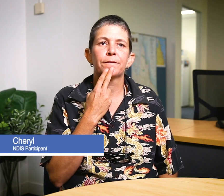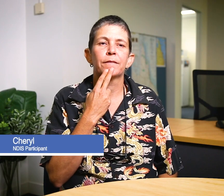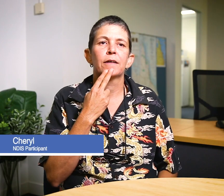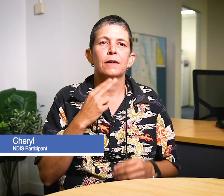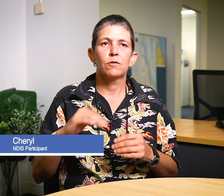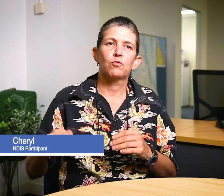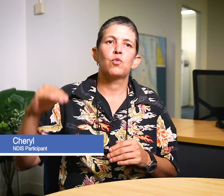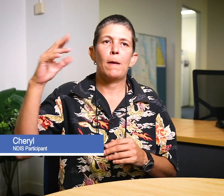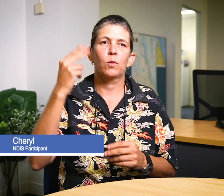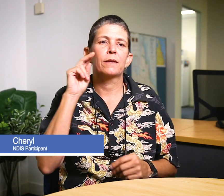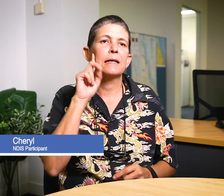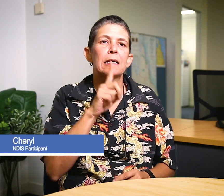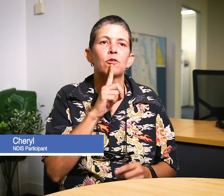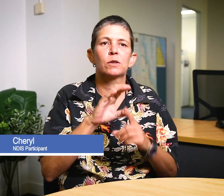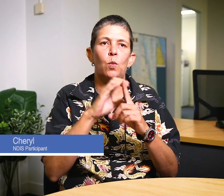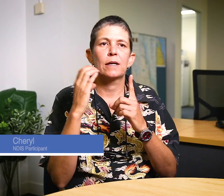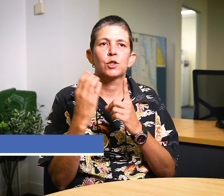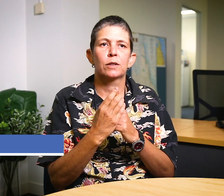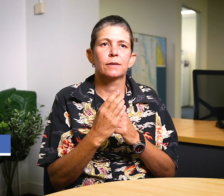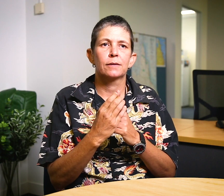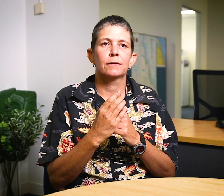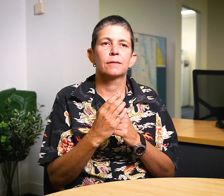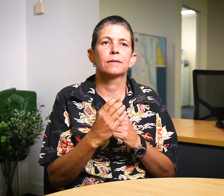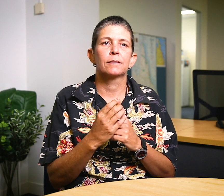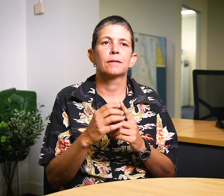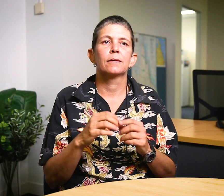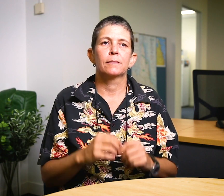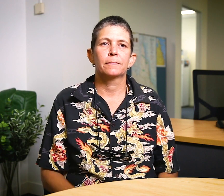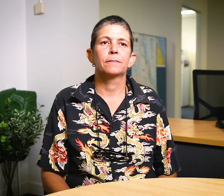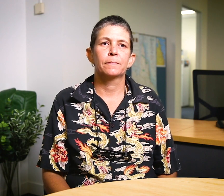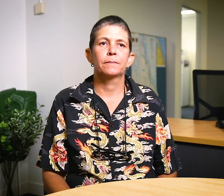I was born deaf but grew up in a hearing environment culturally